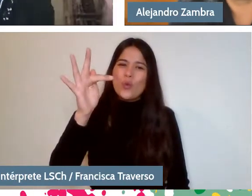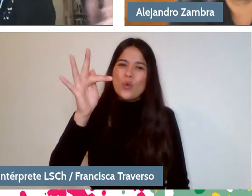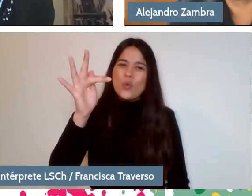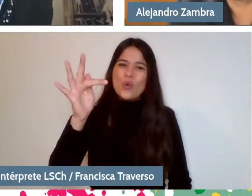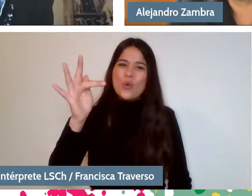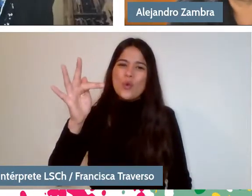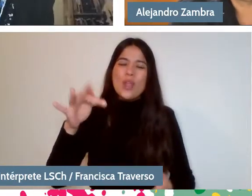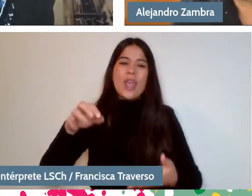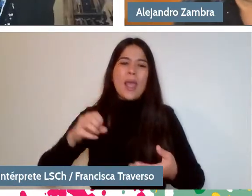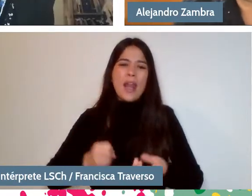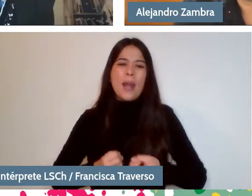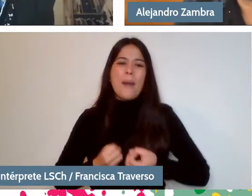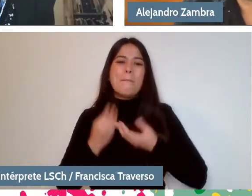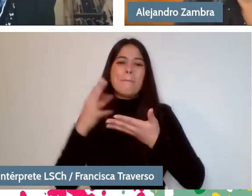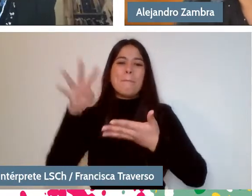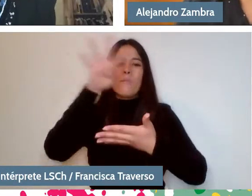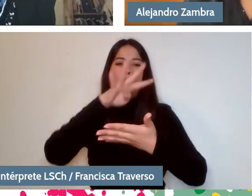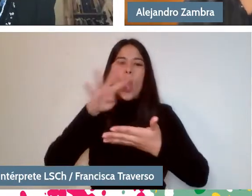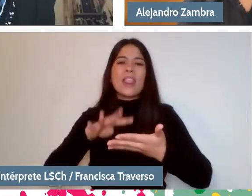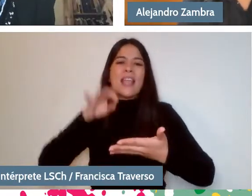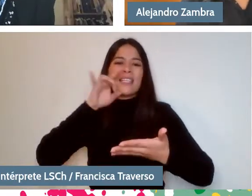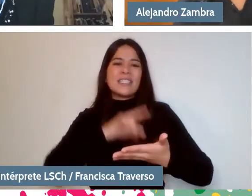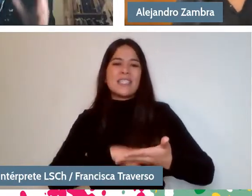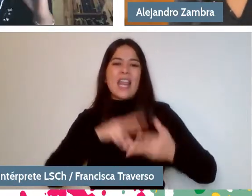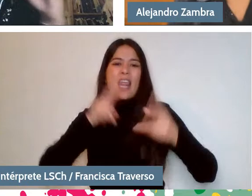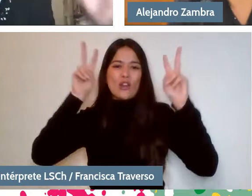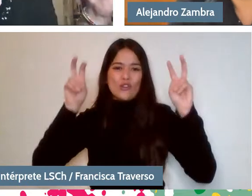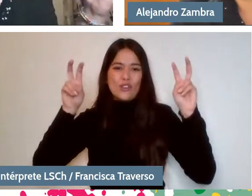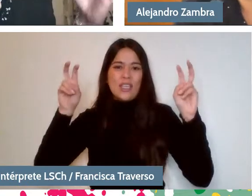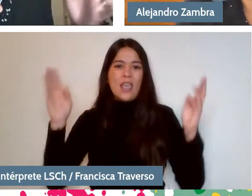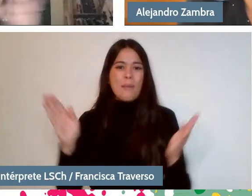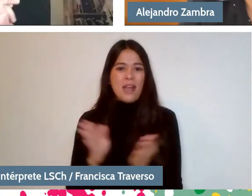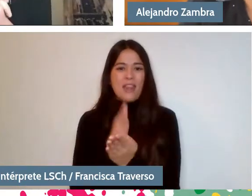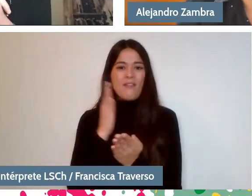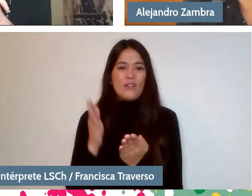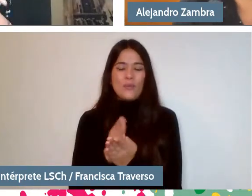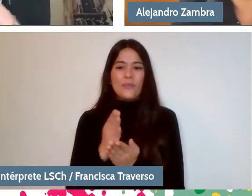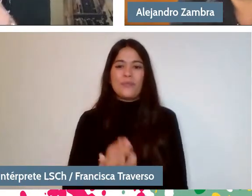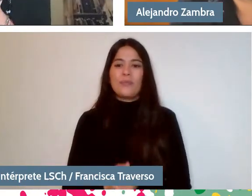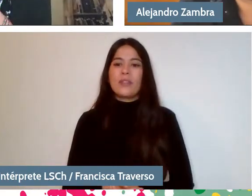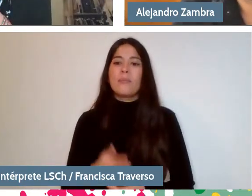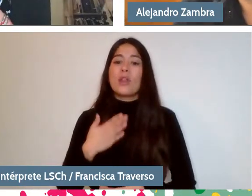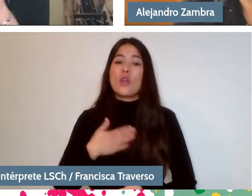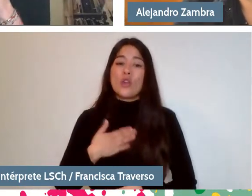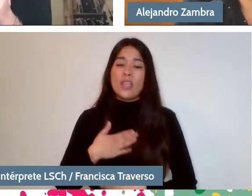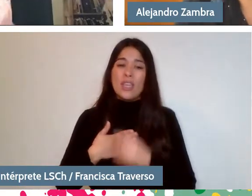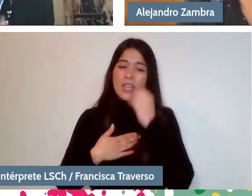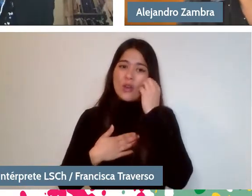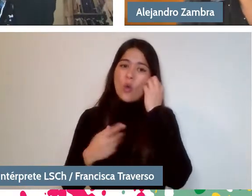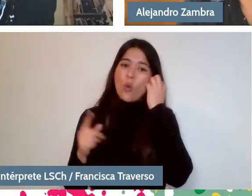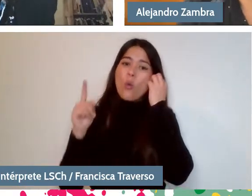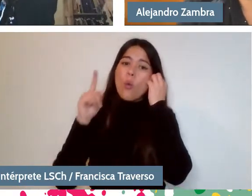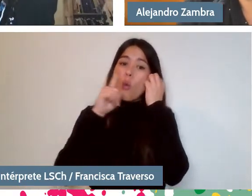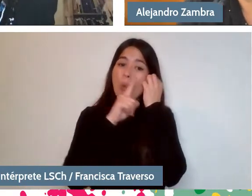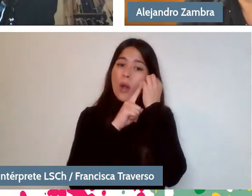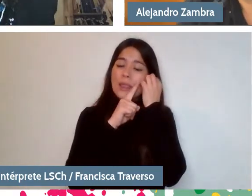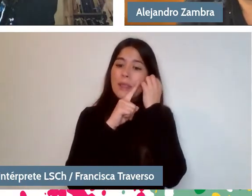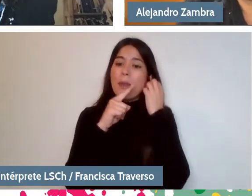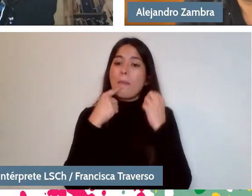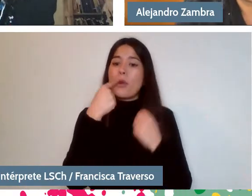and you develop it in a very beautiful way. But I want to see if you ask one last question from Marcela Macias that says: